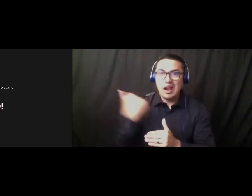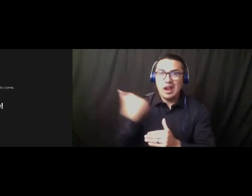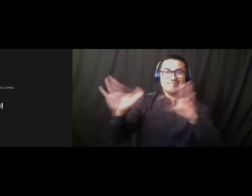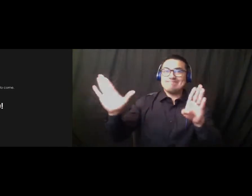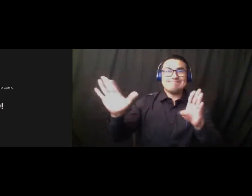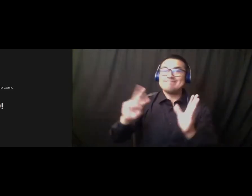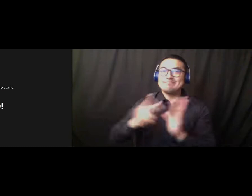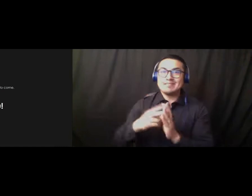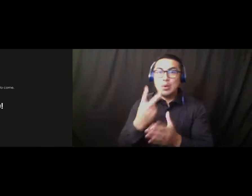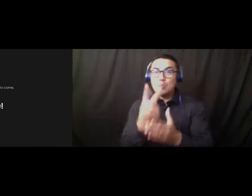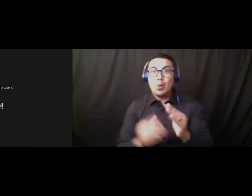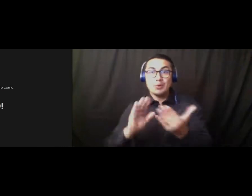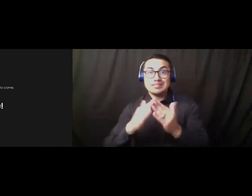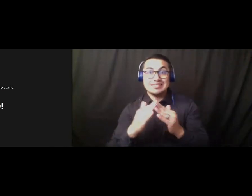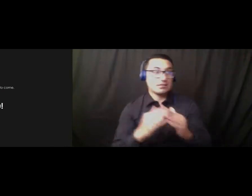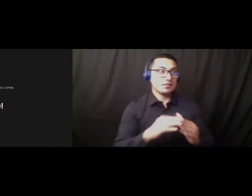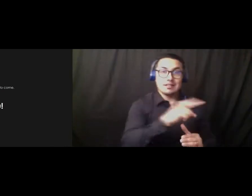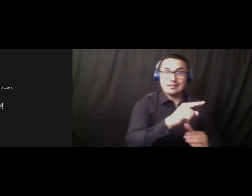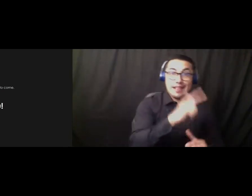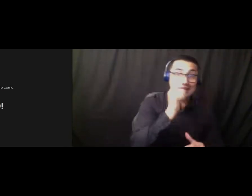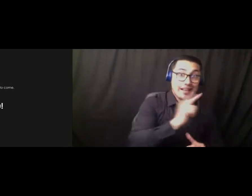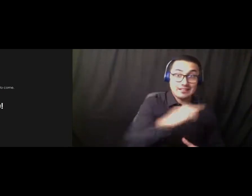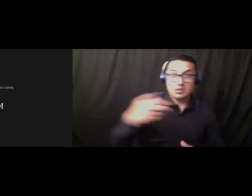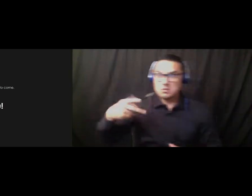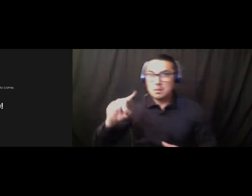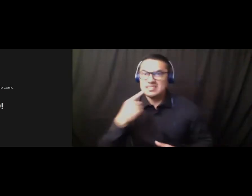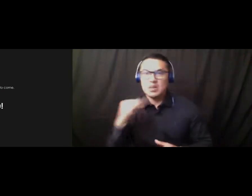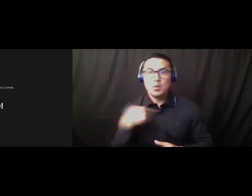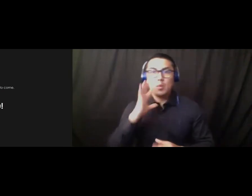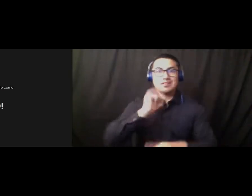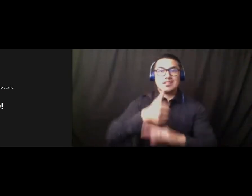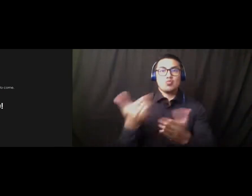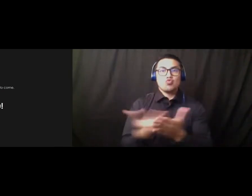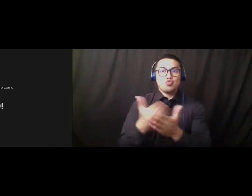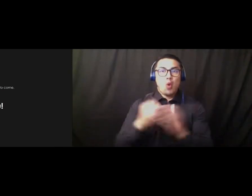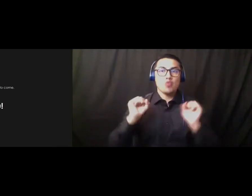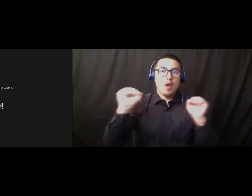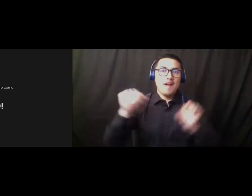cities have said that they're going to open convention facilities.